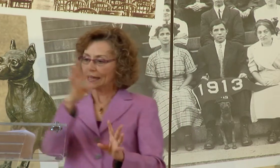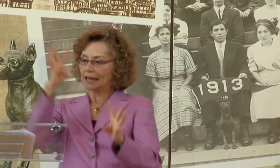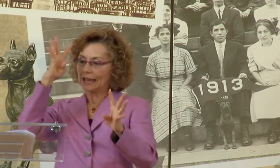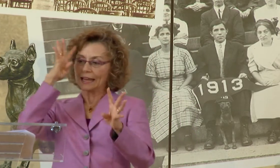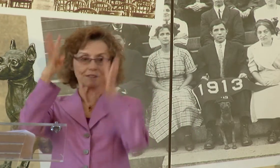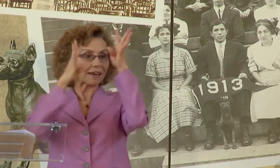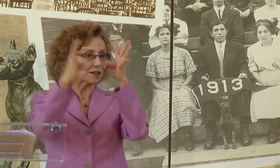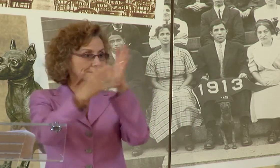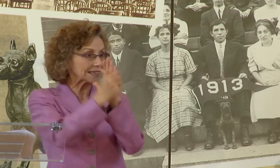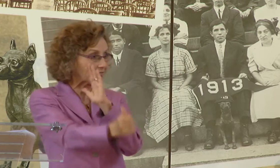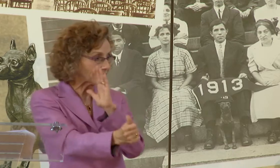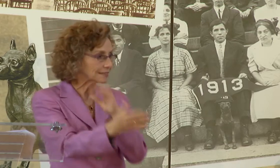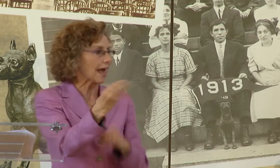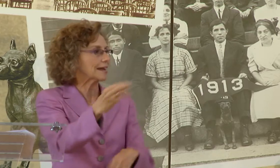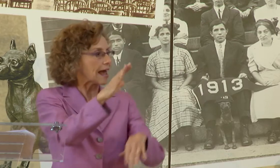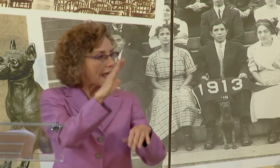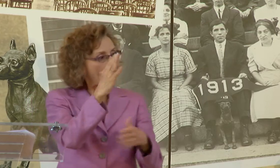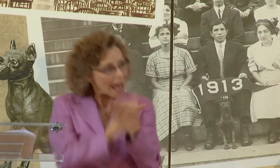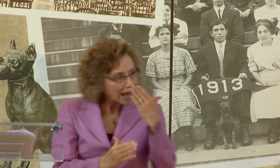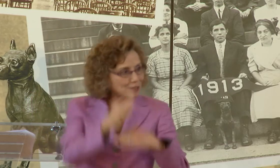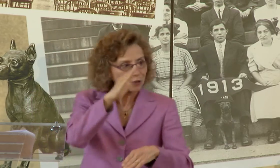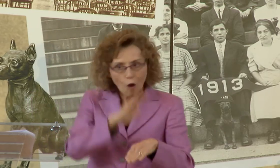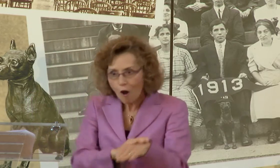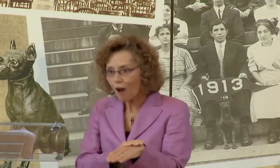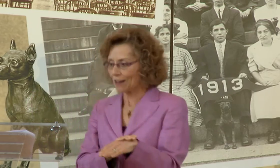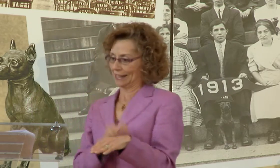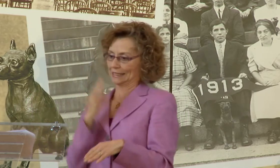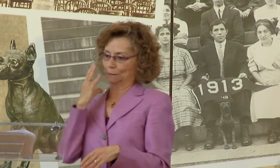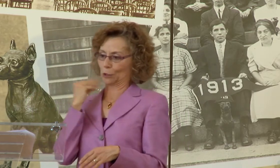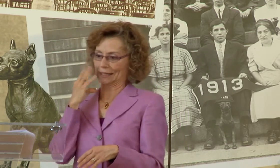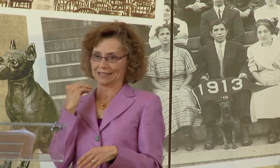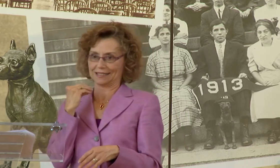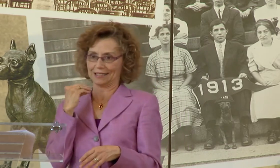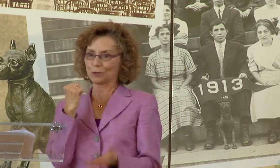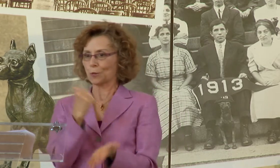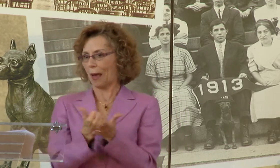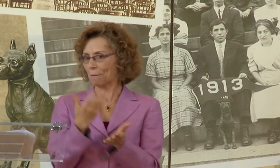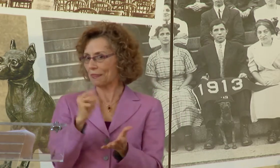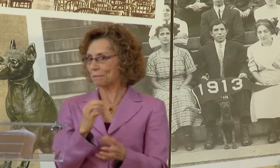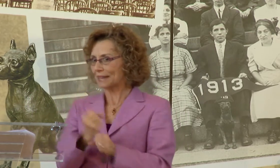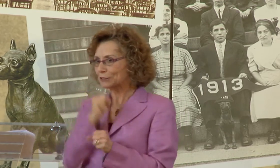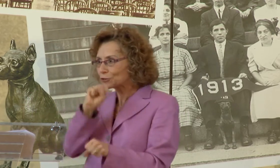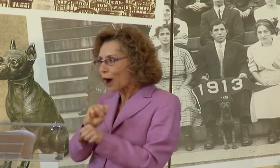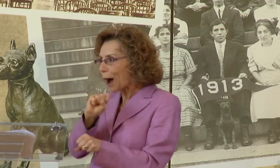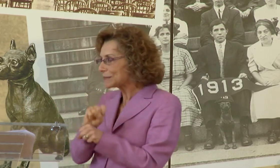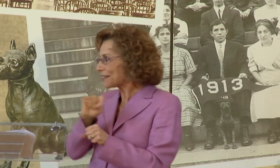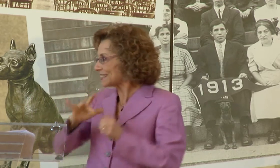OUR STUDENTS WILL BE DEVELOPING INNOVATIVE SKILLS THROUGH HANDS-ON EXPERIENCES.